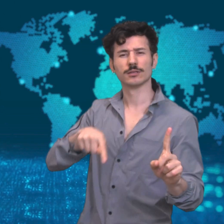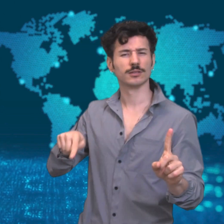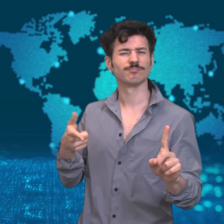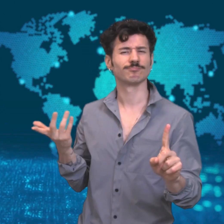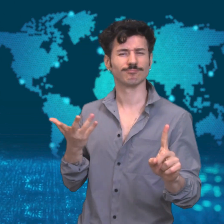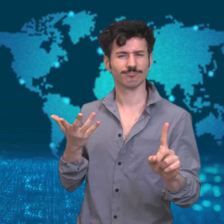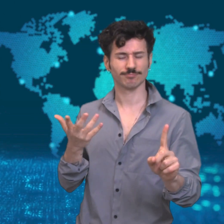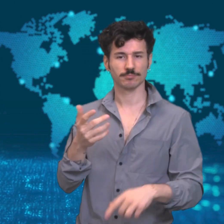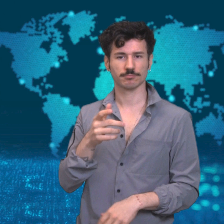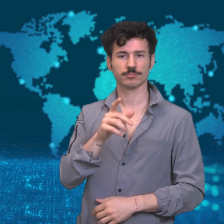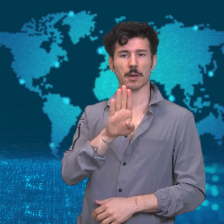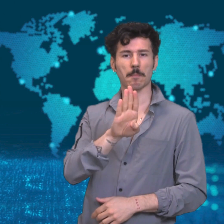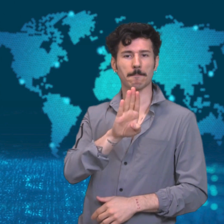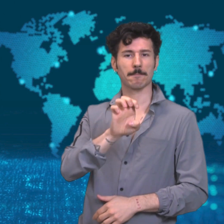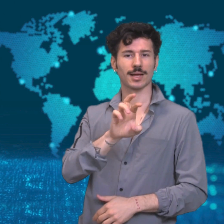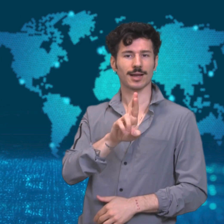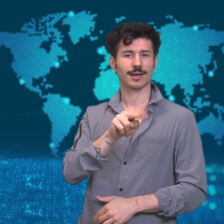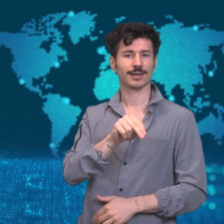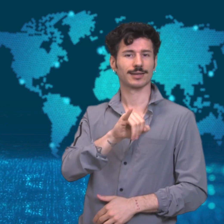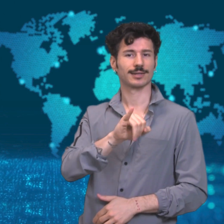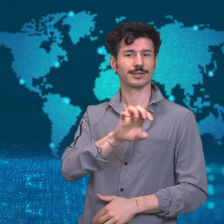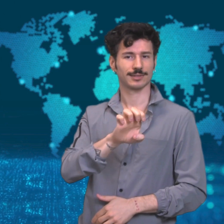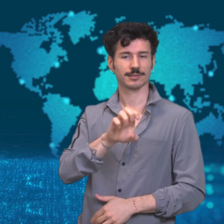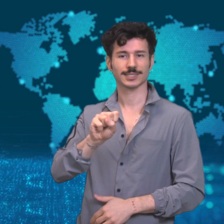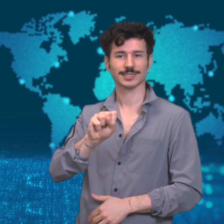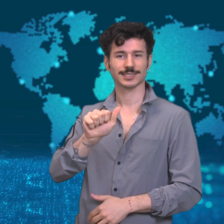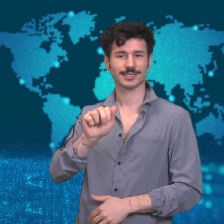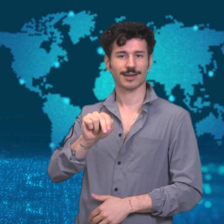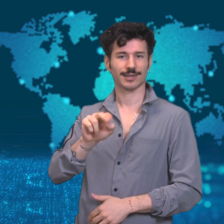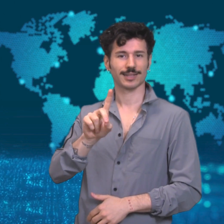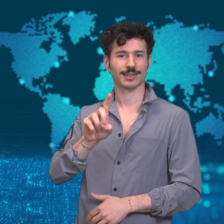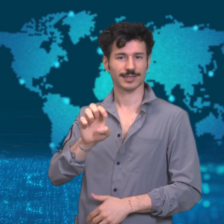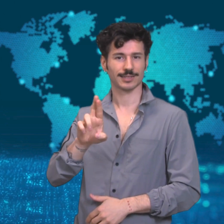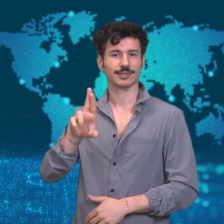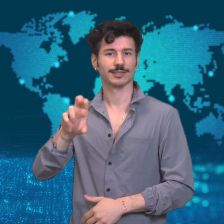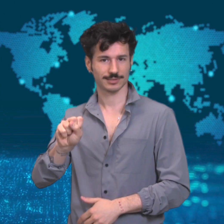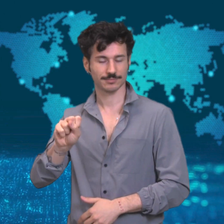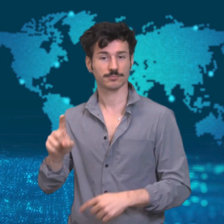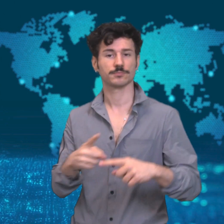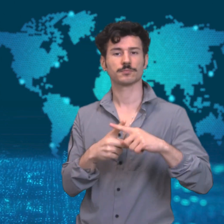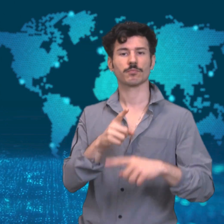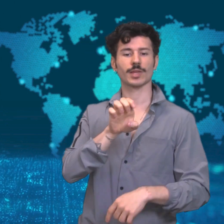presidential candidates who recently dropped out of